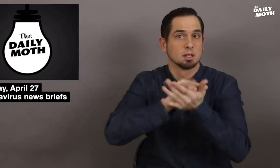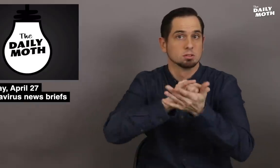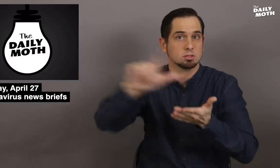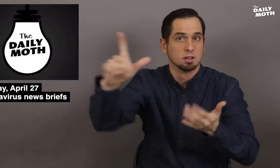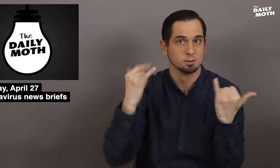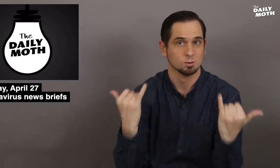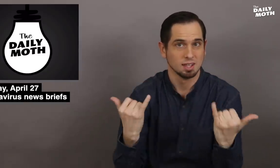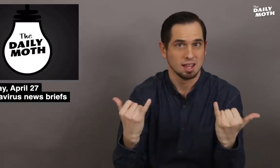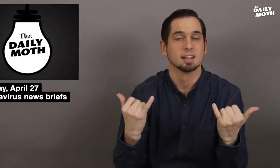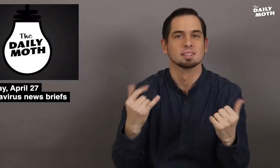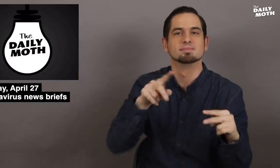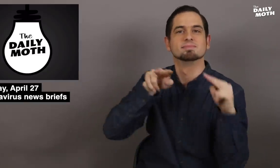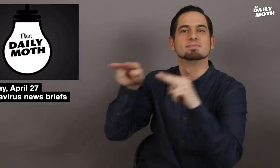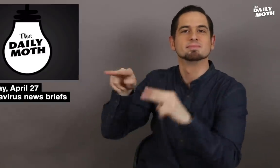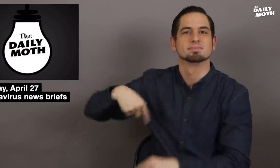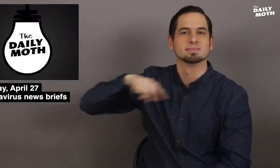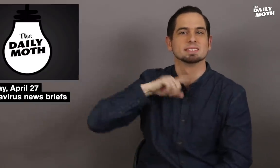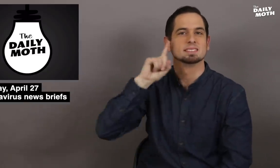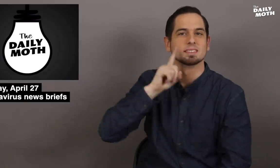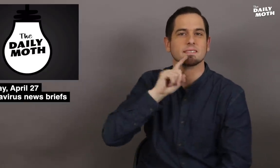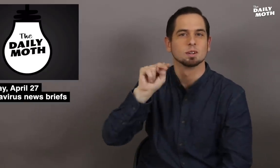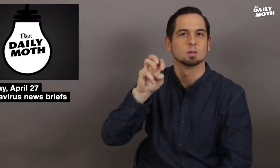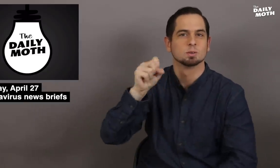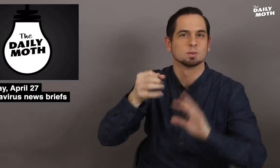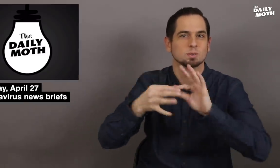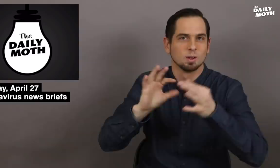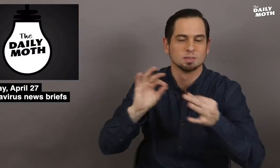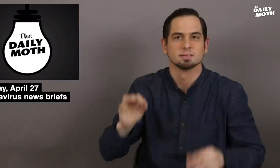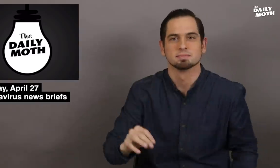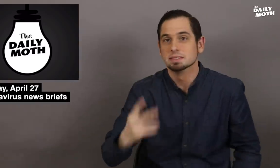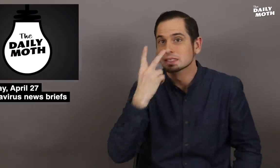That is all for today. Check out our Deaf News stories.